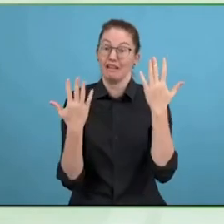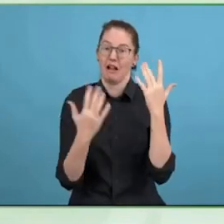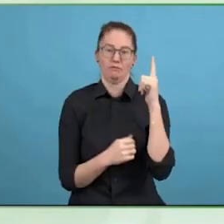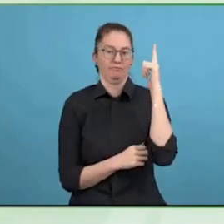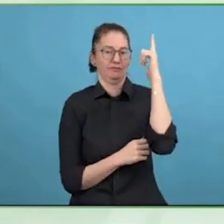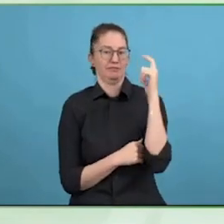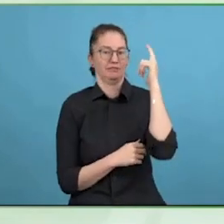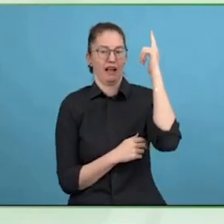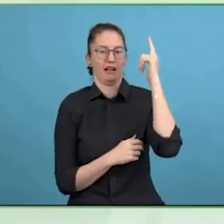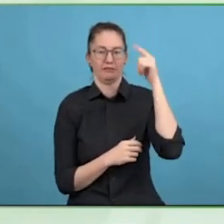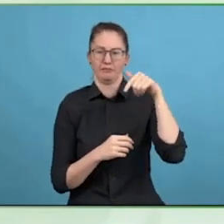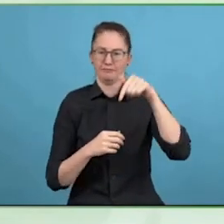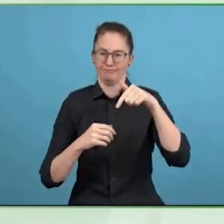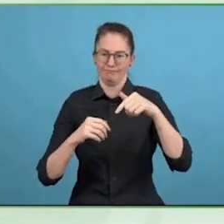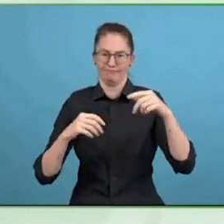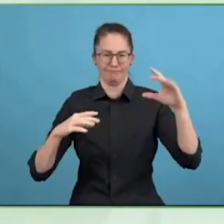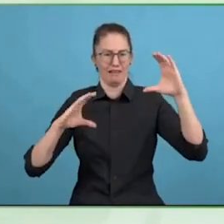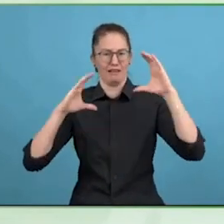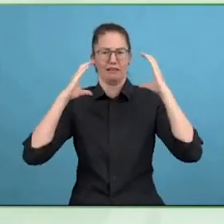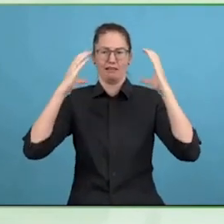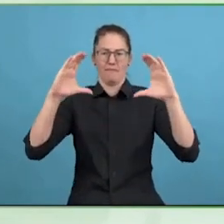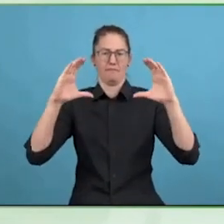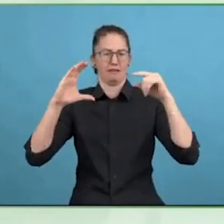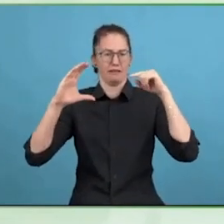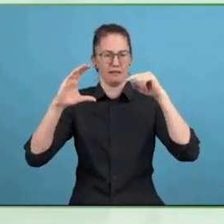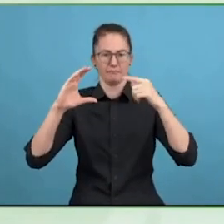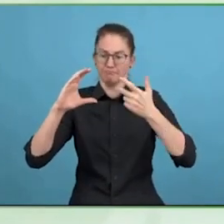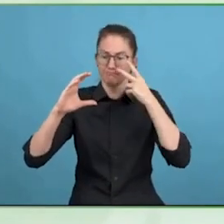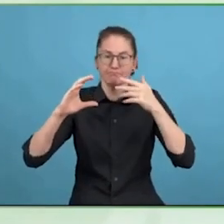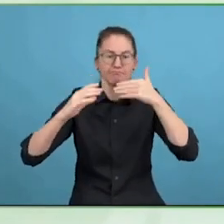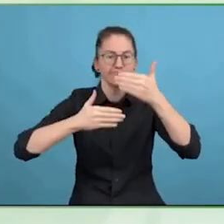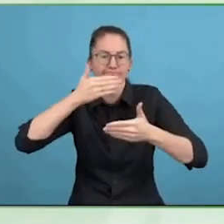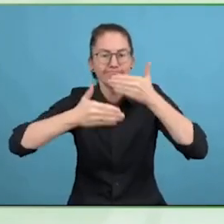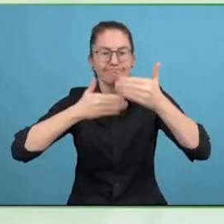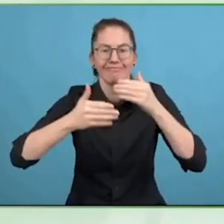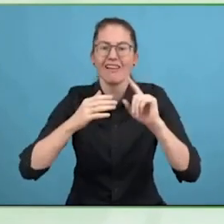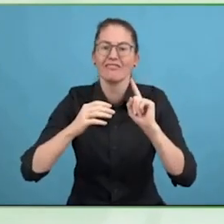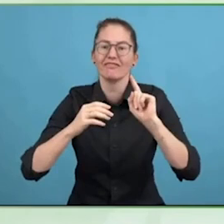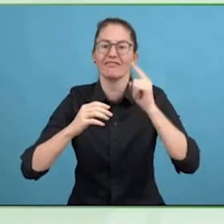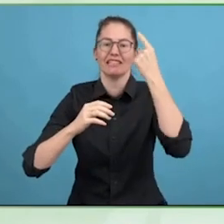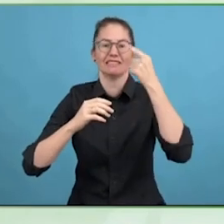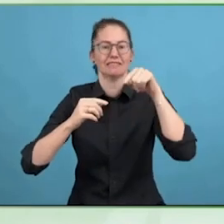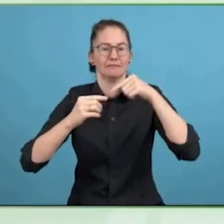the certifications into the German language because this was area number one.